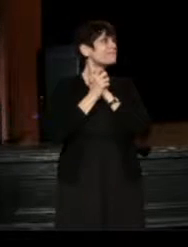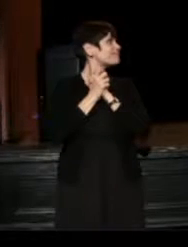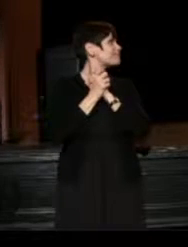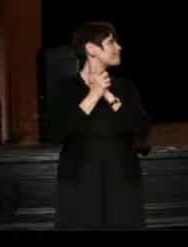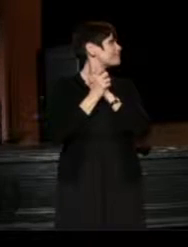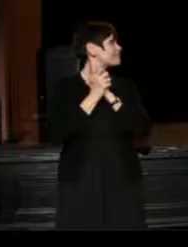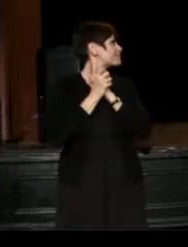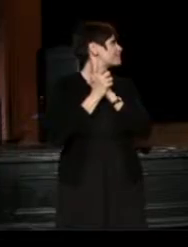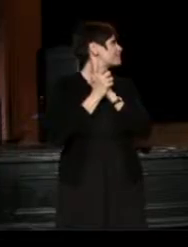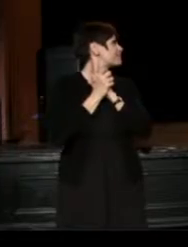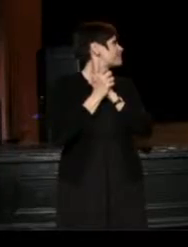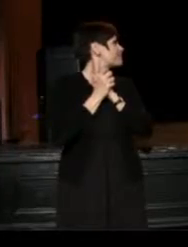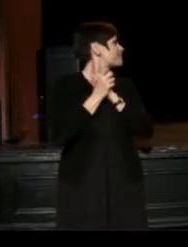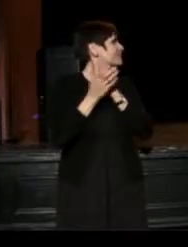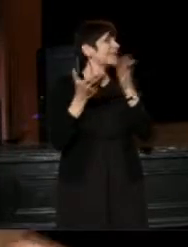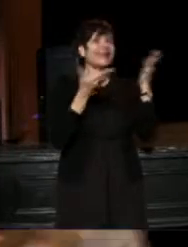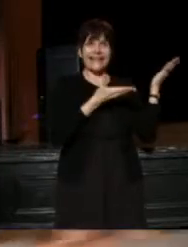(Jim) That leaves you.